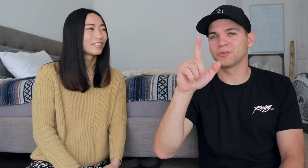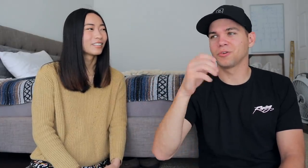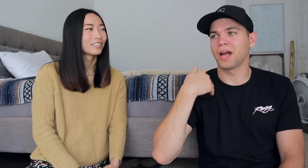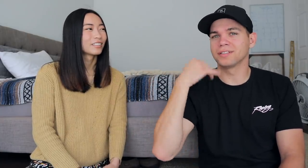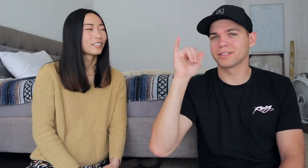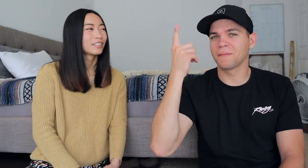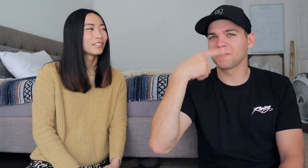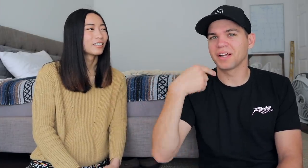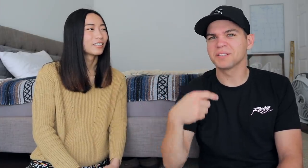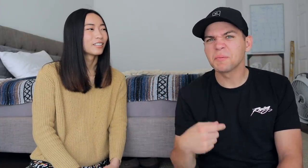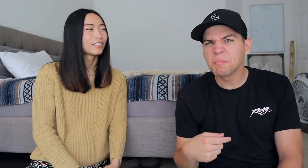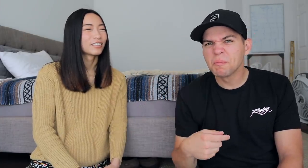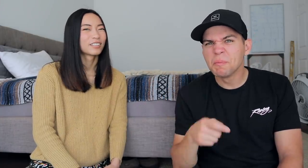All eagles have that face